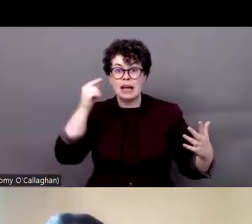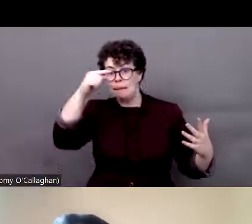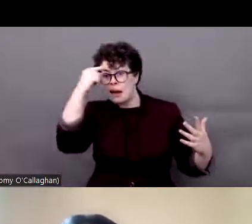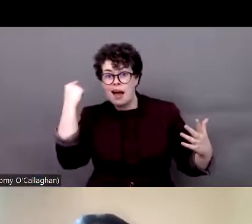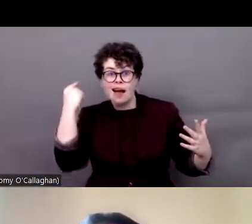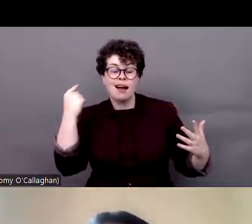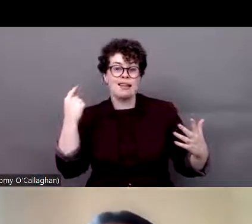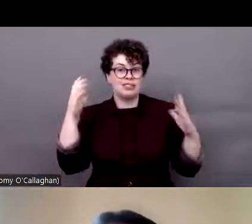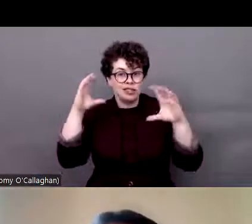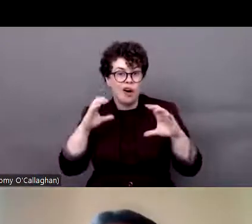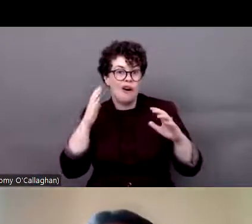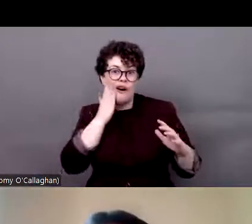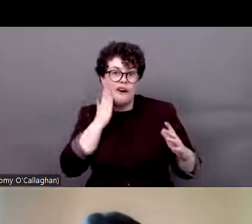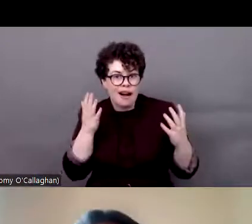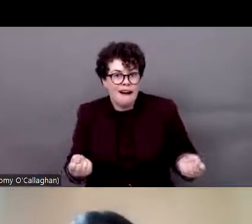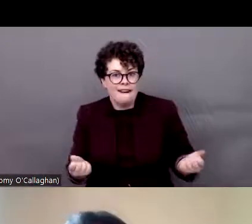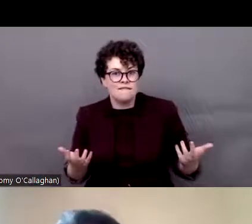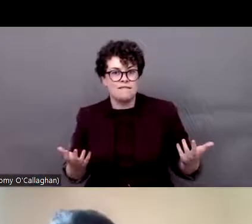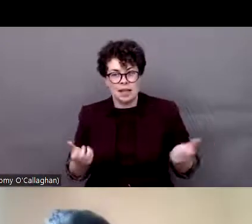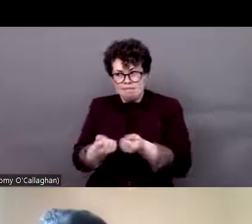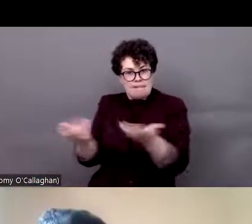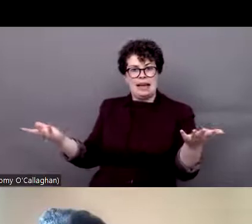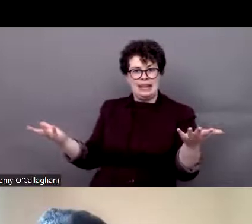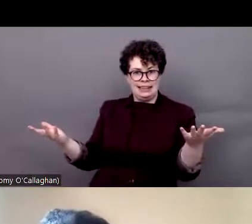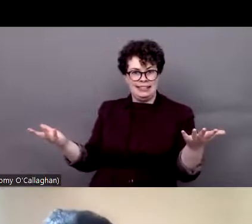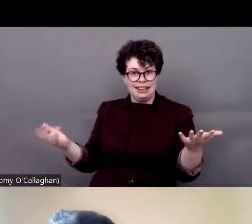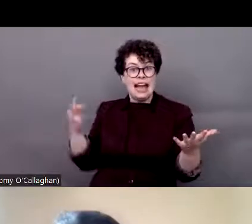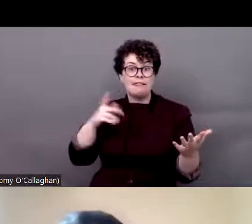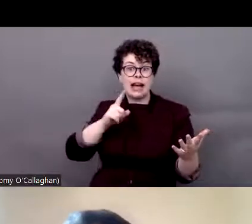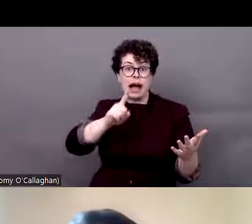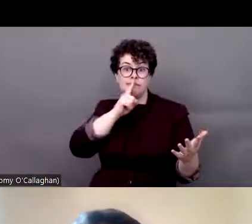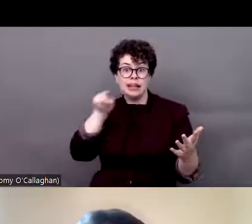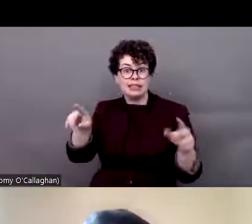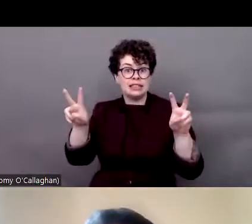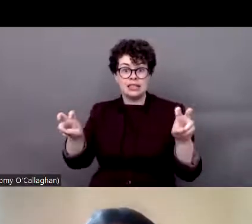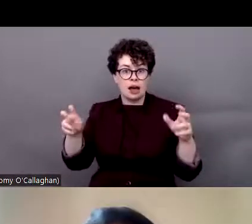and a great part of the population is formed by persons with disabilities.